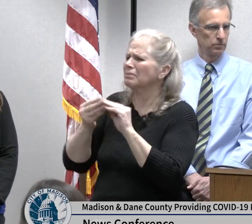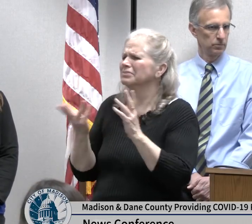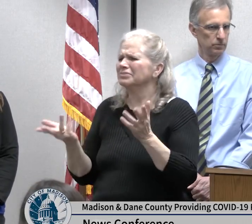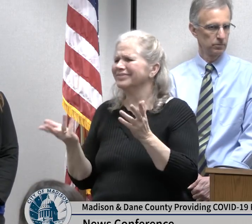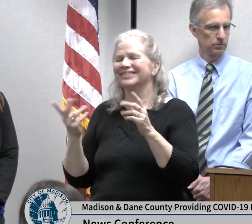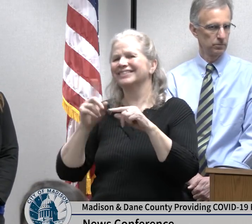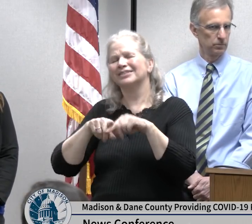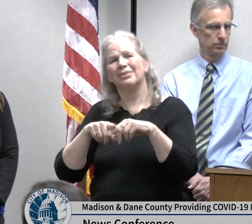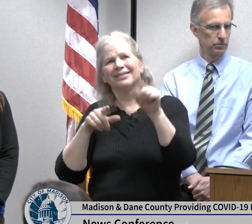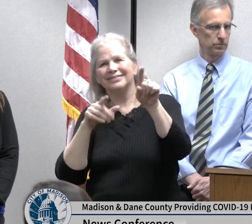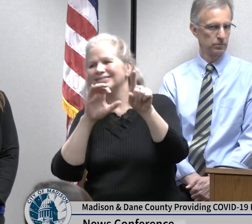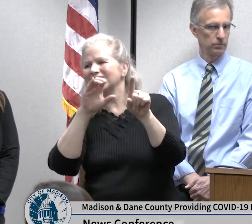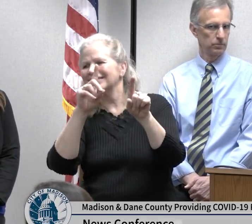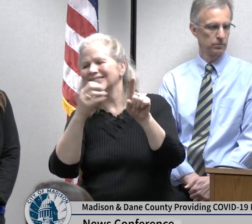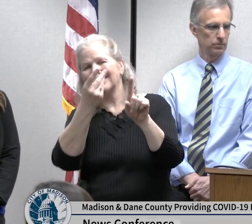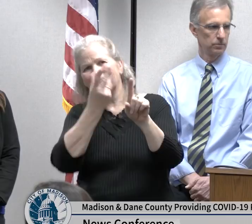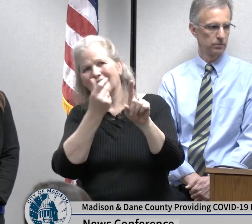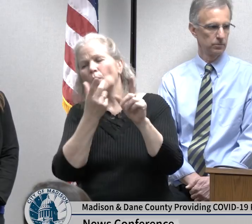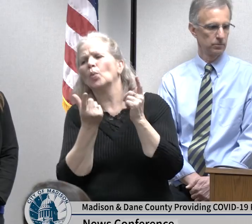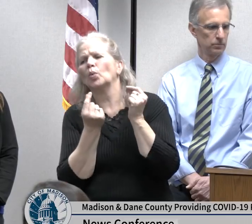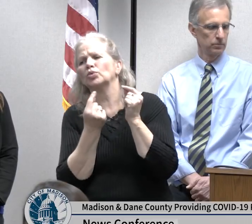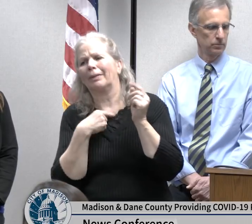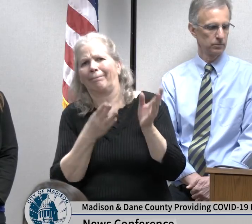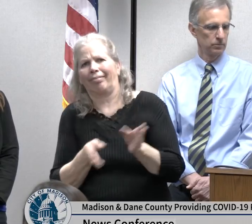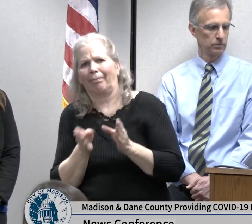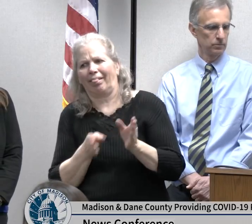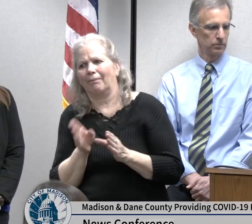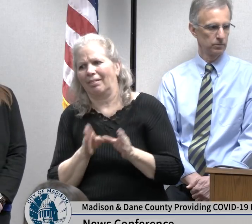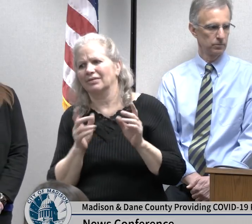we know how this virus is transmitted that we will be in a better position to